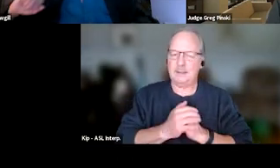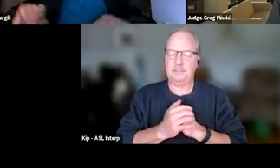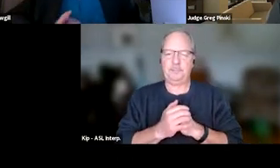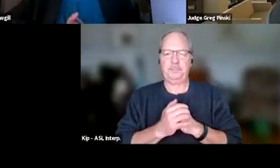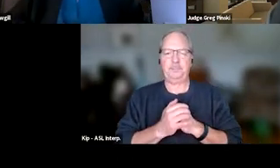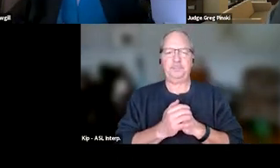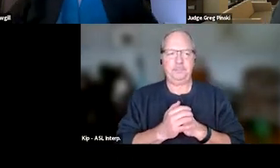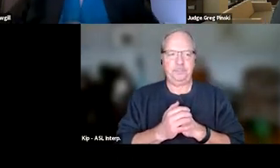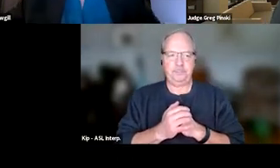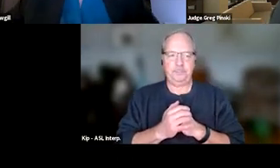Karen?